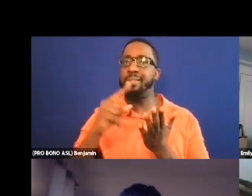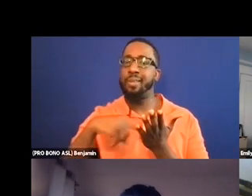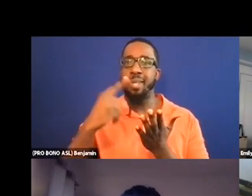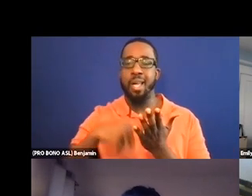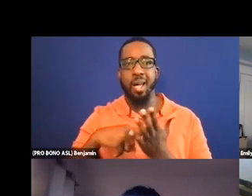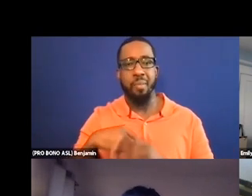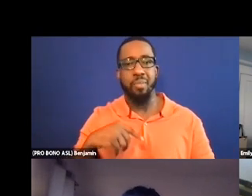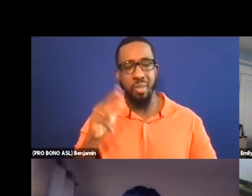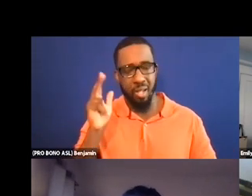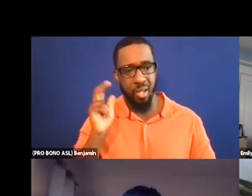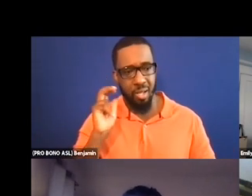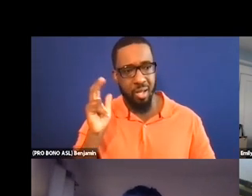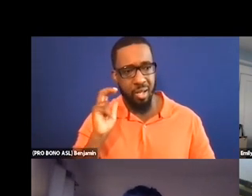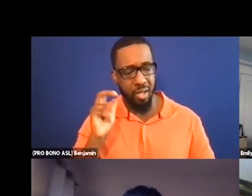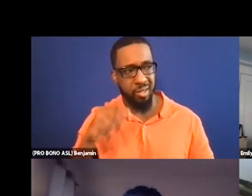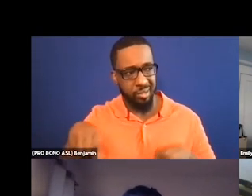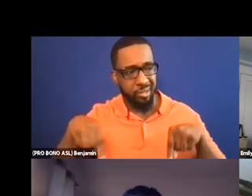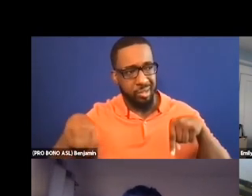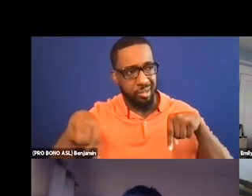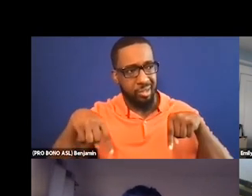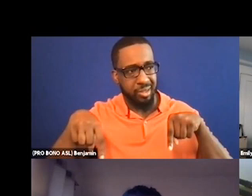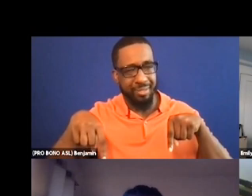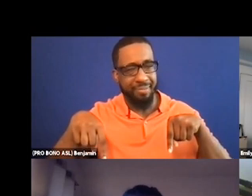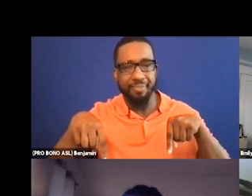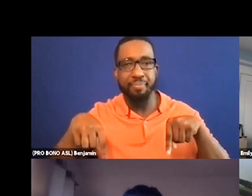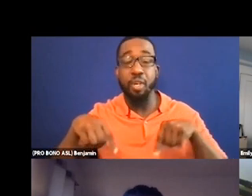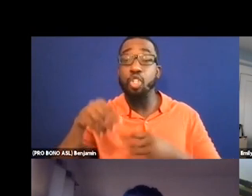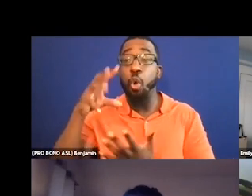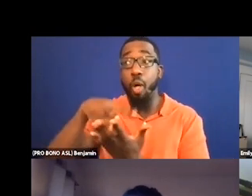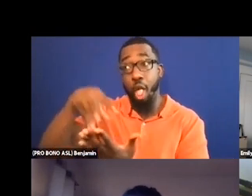So between learning what it is and then having a place